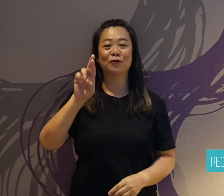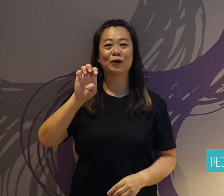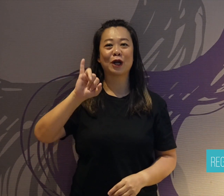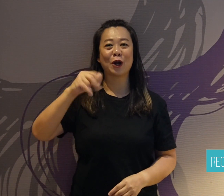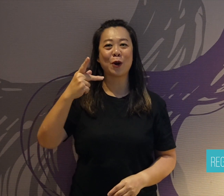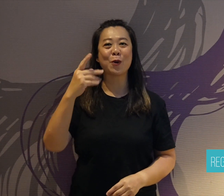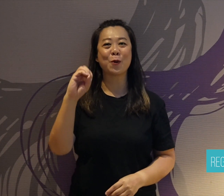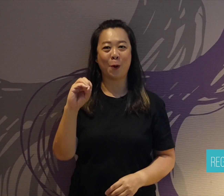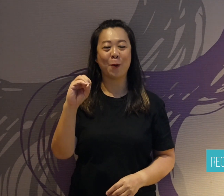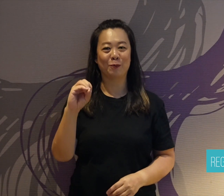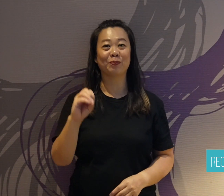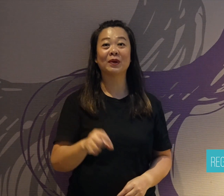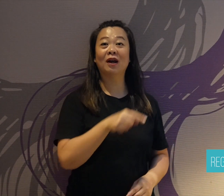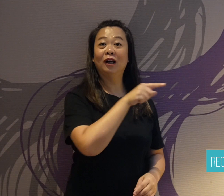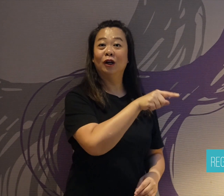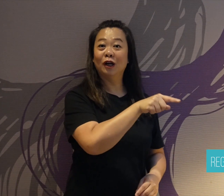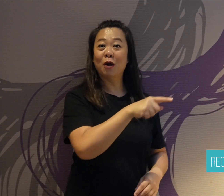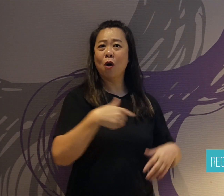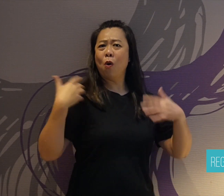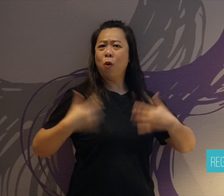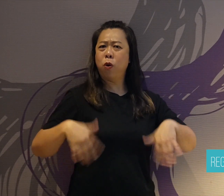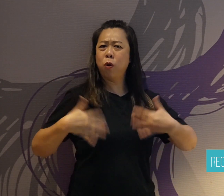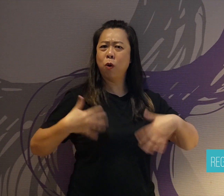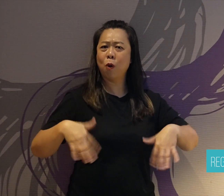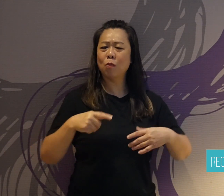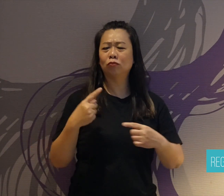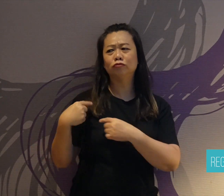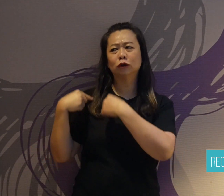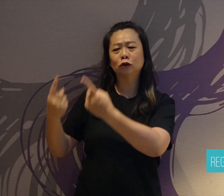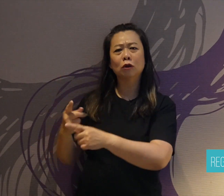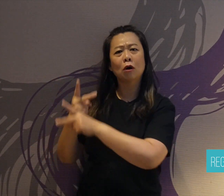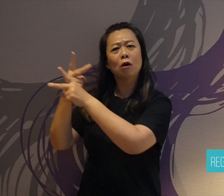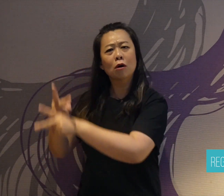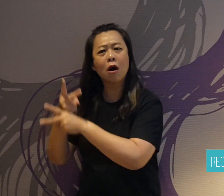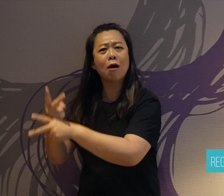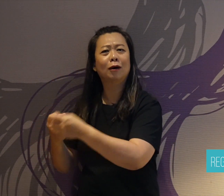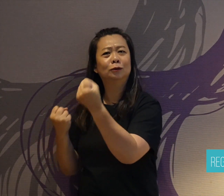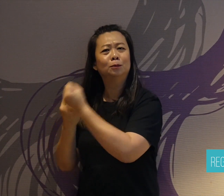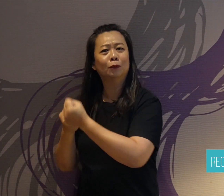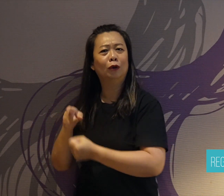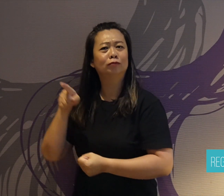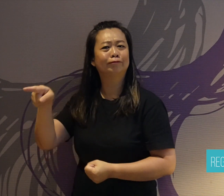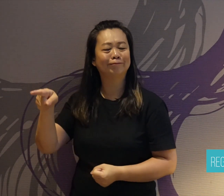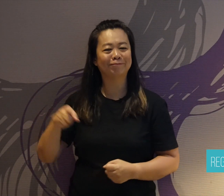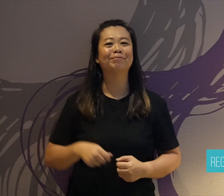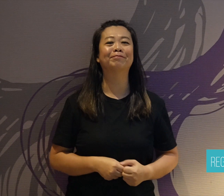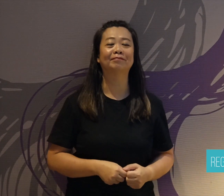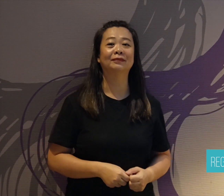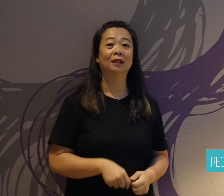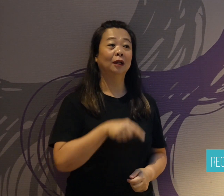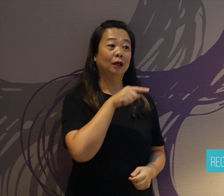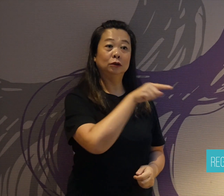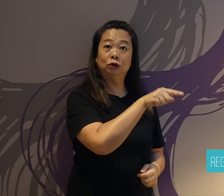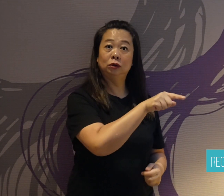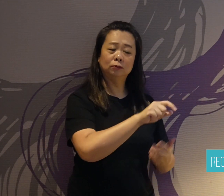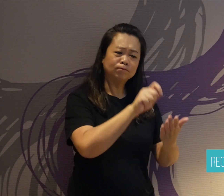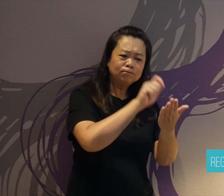professor. His mom, Reiko, has always been there for him.